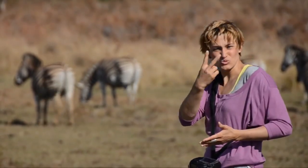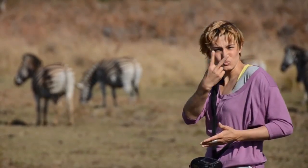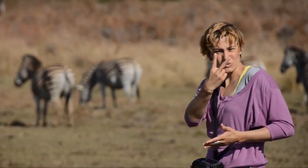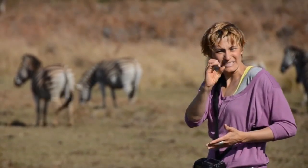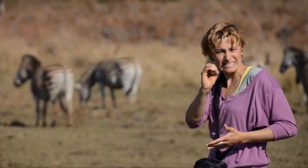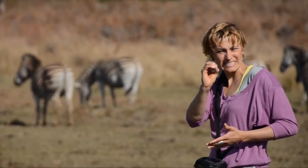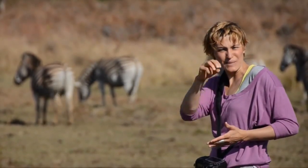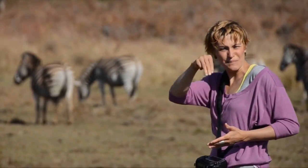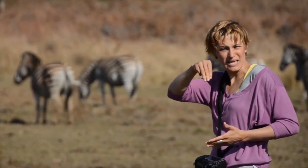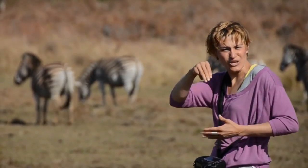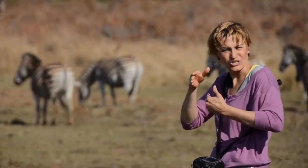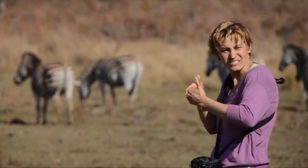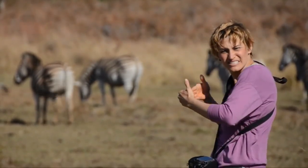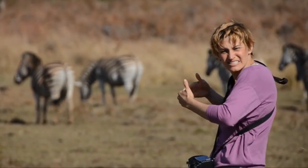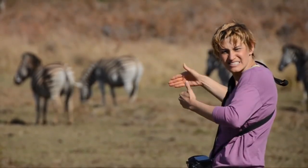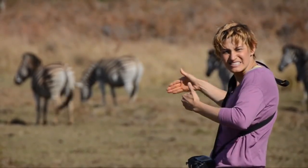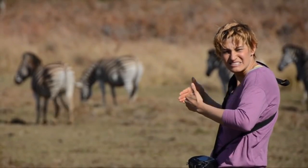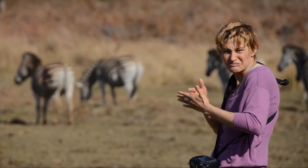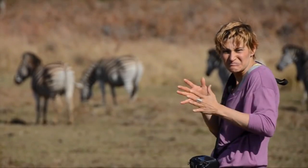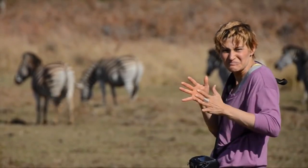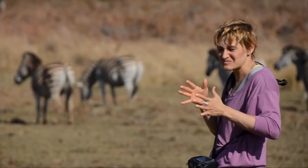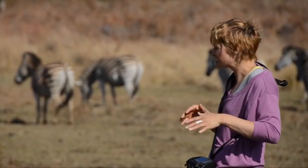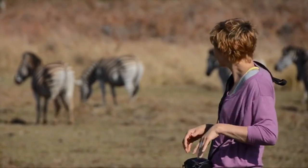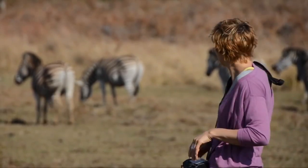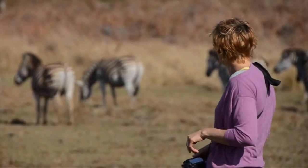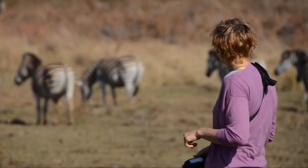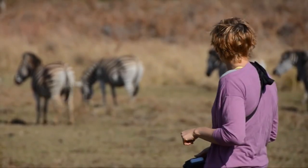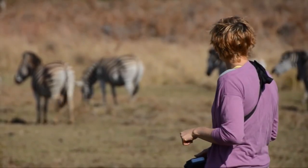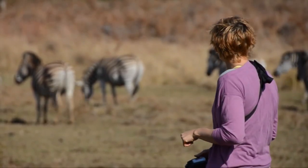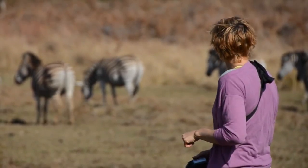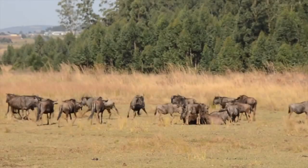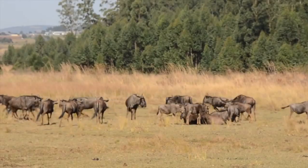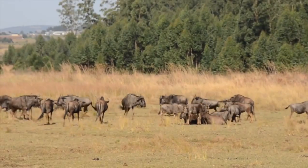and I guess there is about 20 meters between them and me.